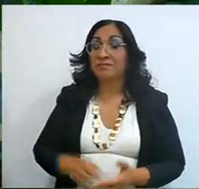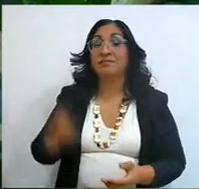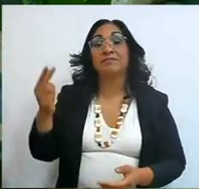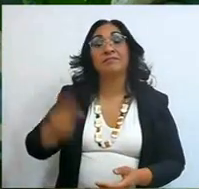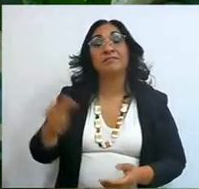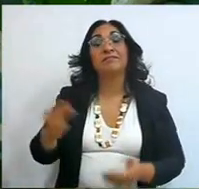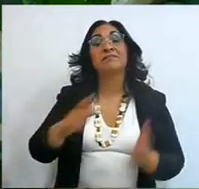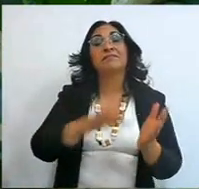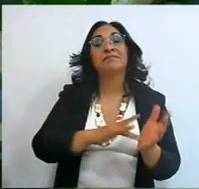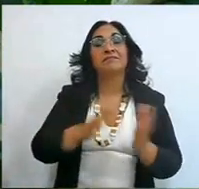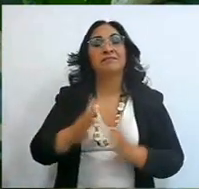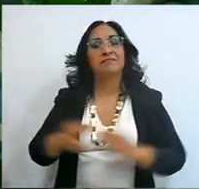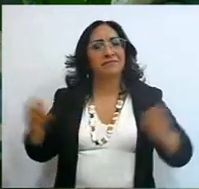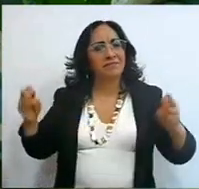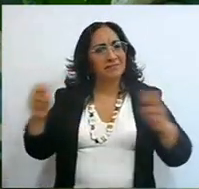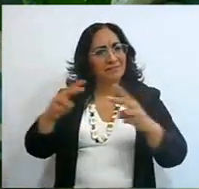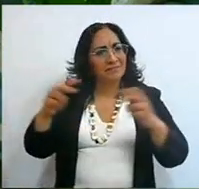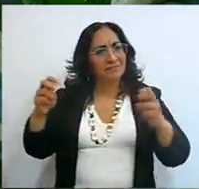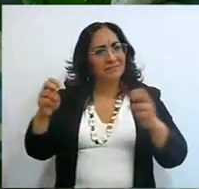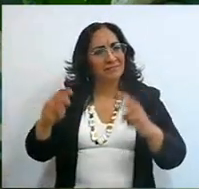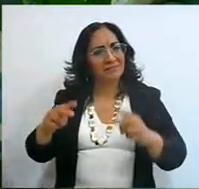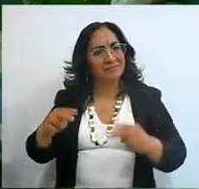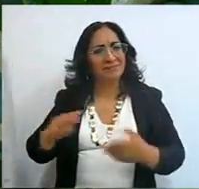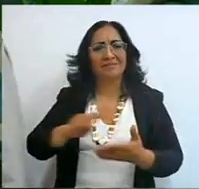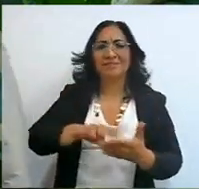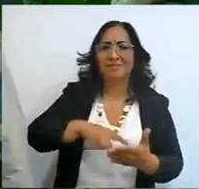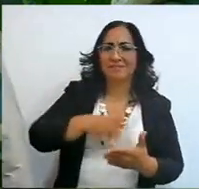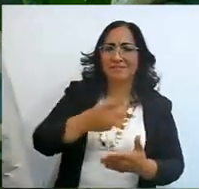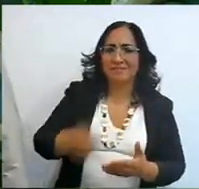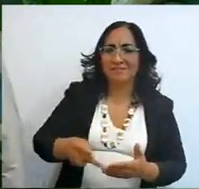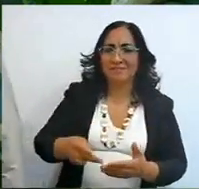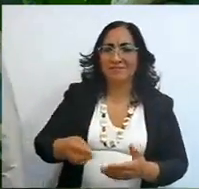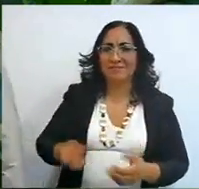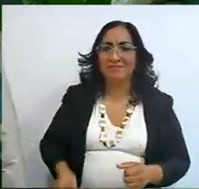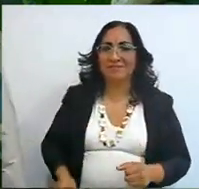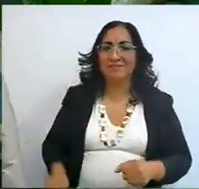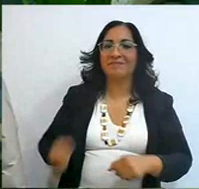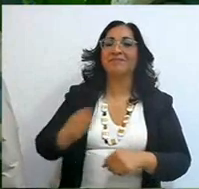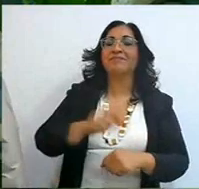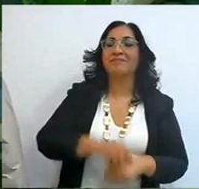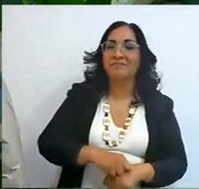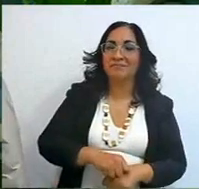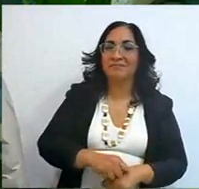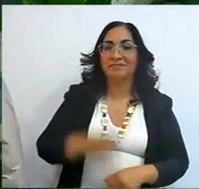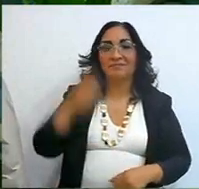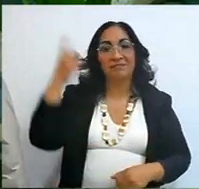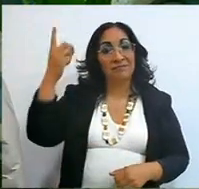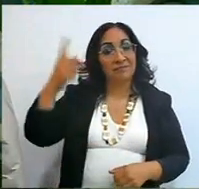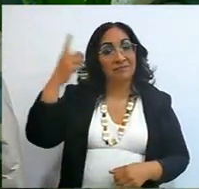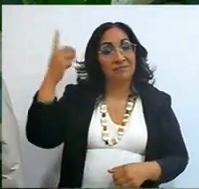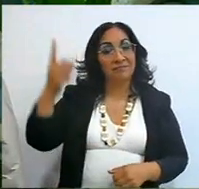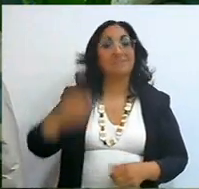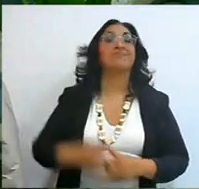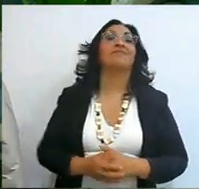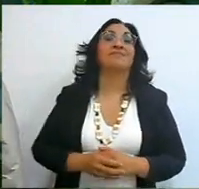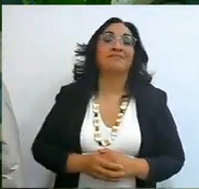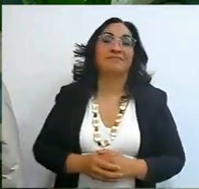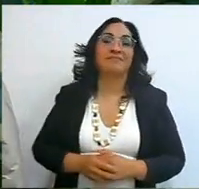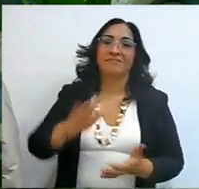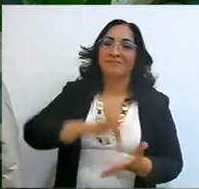So, here we meet again, we'll hear each other next Sunday, thanks Vanessa, thanks David, thanks everyone,